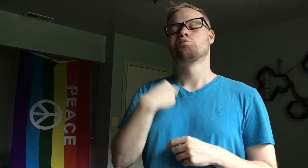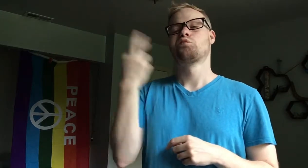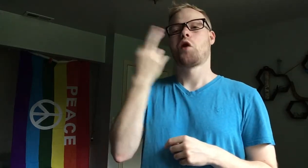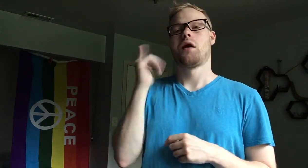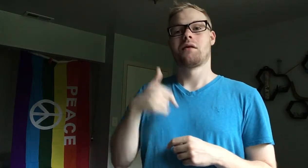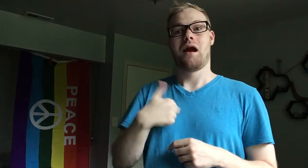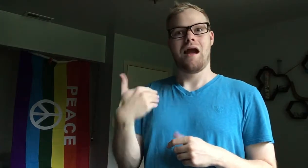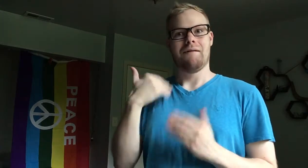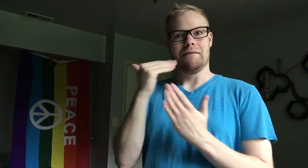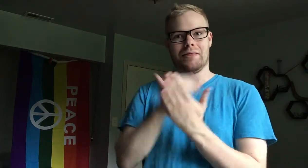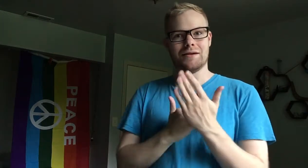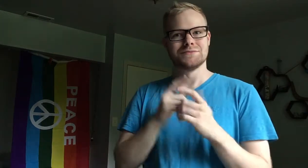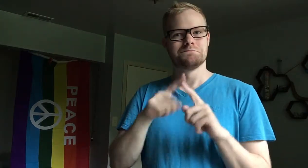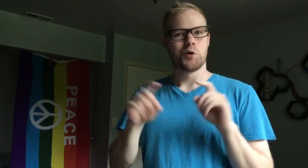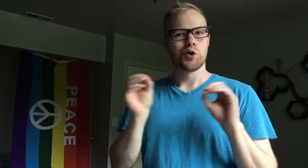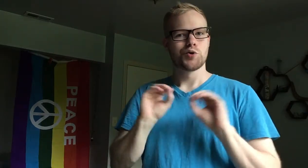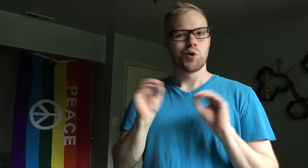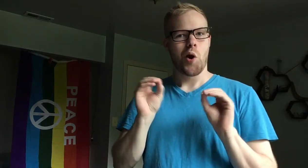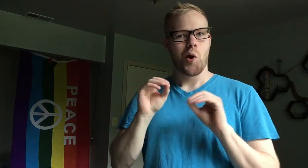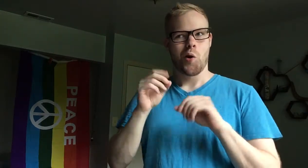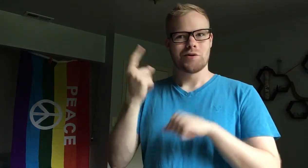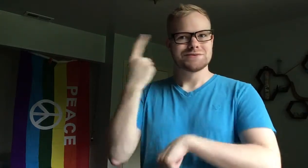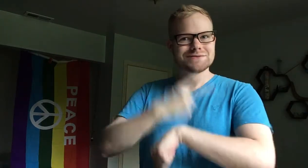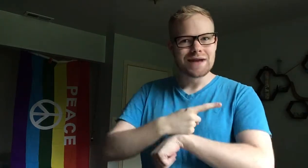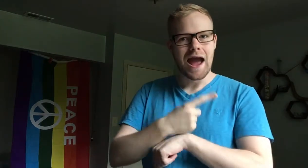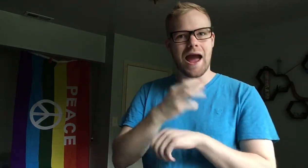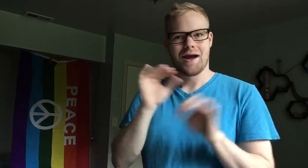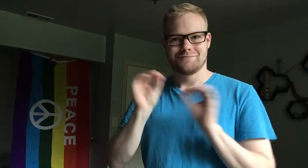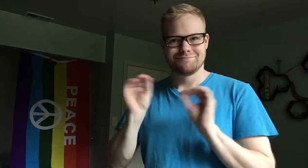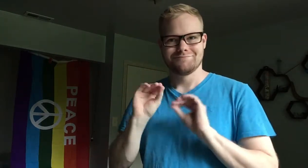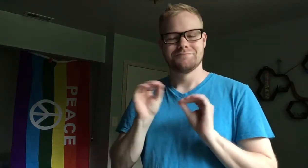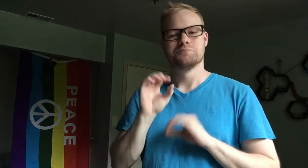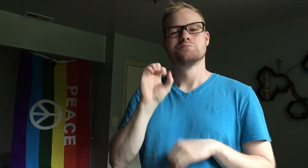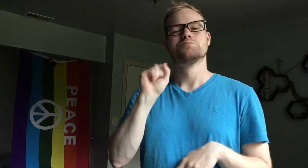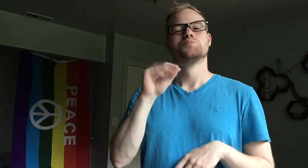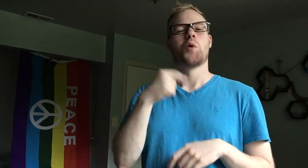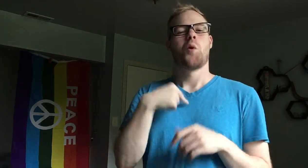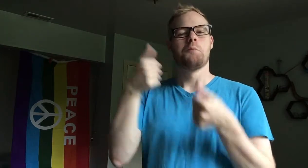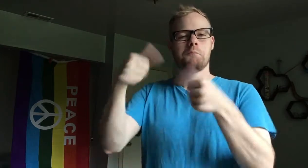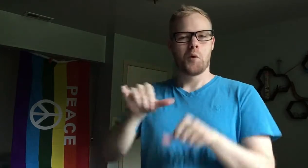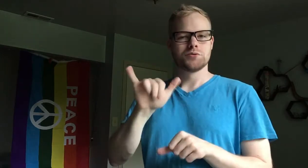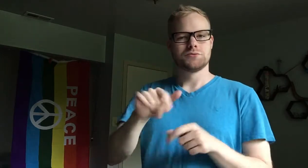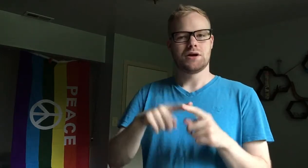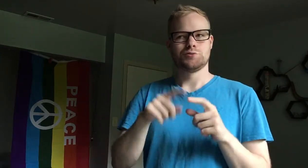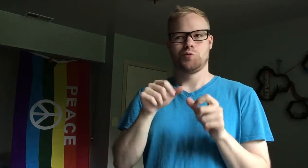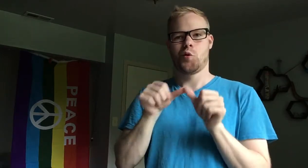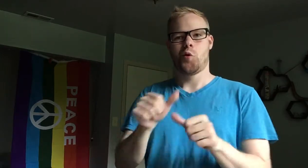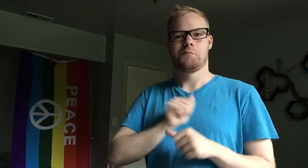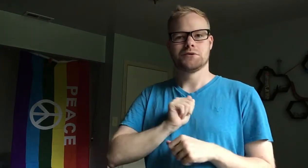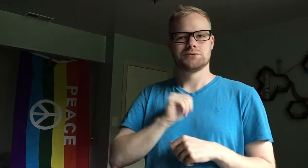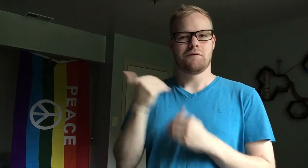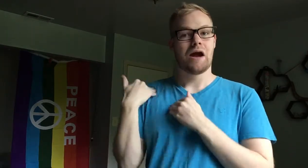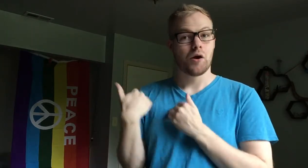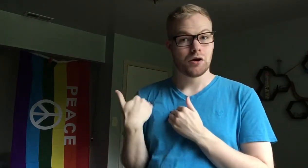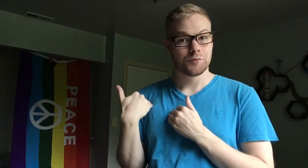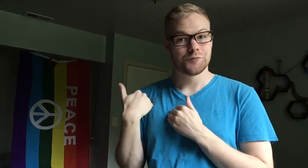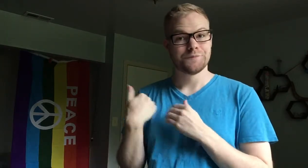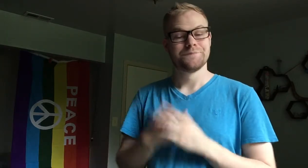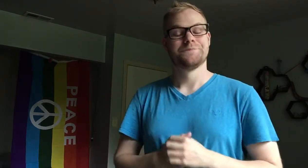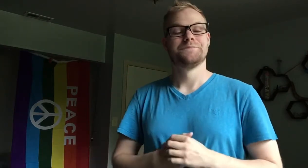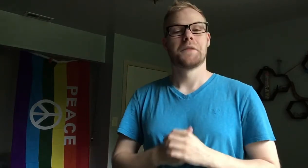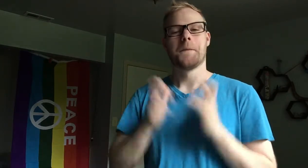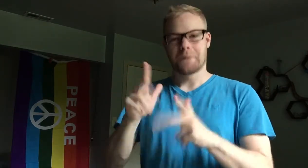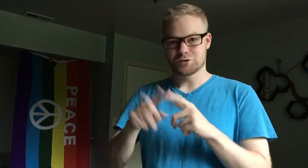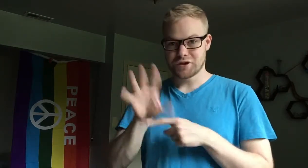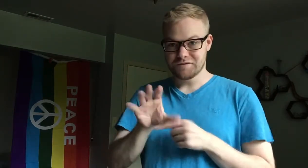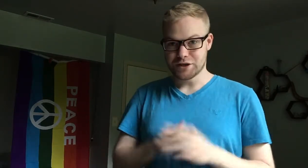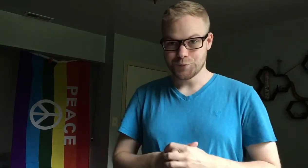I realized that I had a list, but no plans of which day. So I posted that to hold myself accountable. Back to the video.